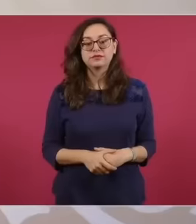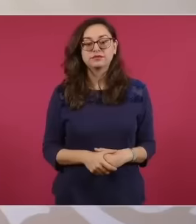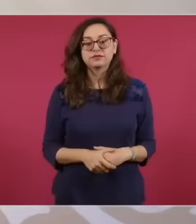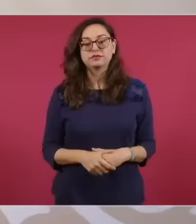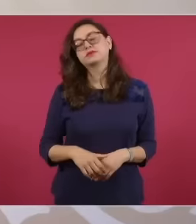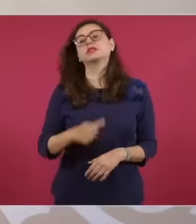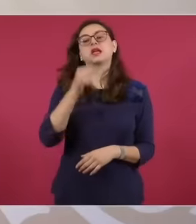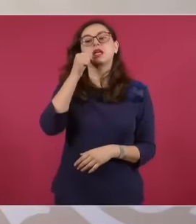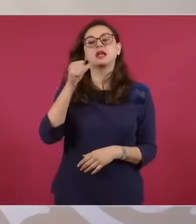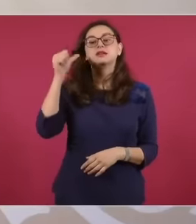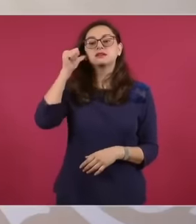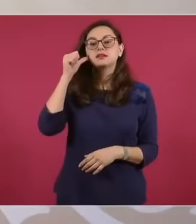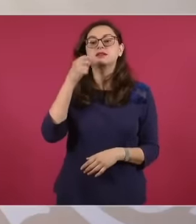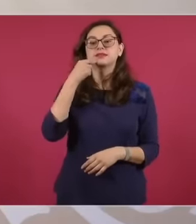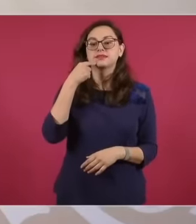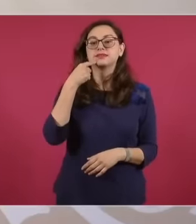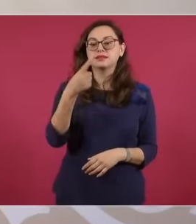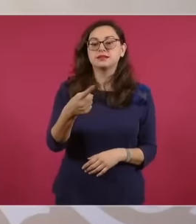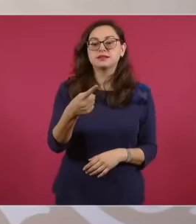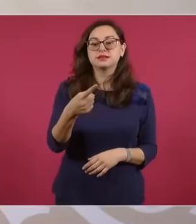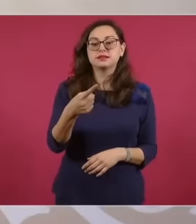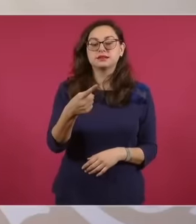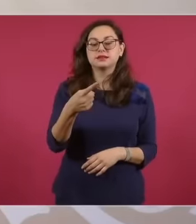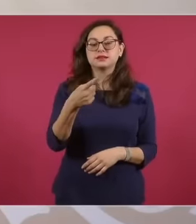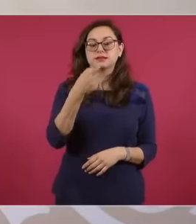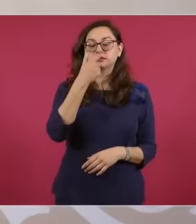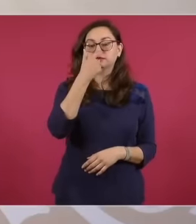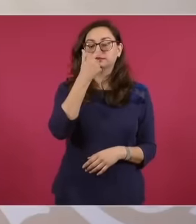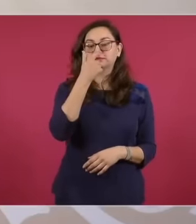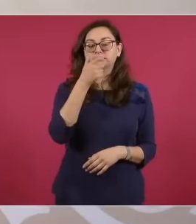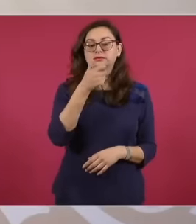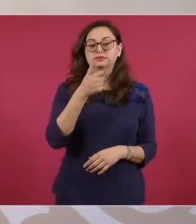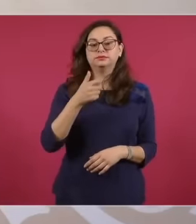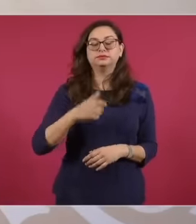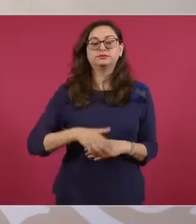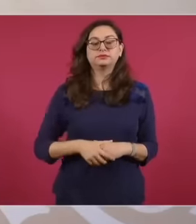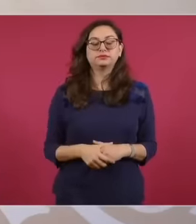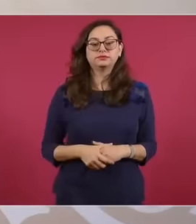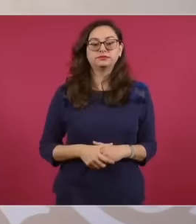matter. That's a matter for each individual. Whether they